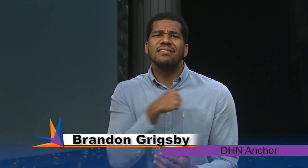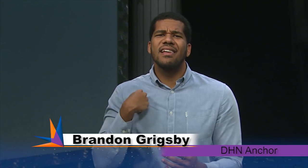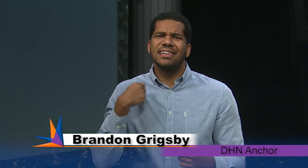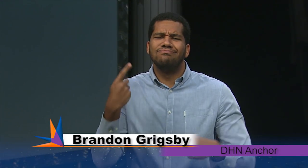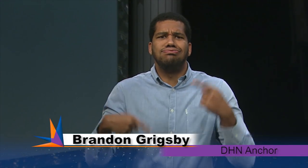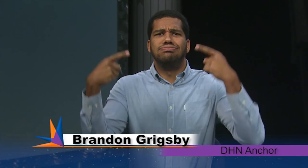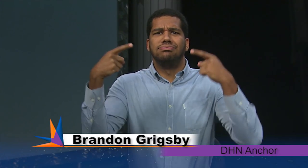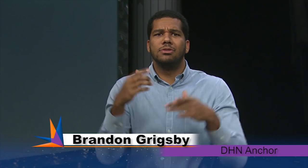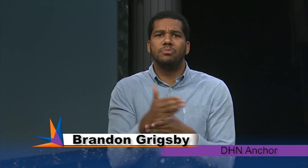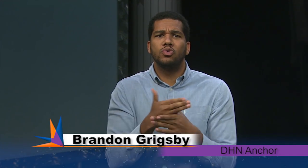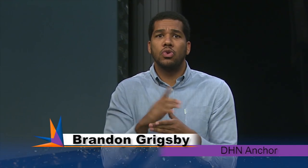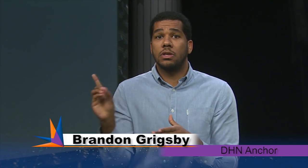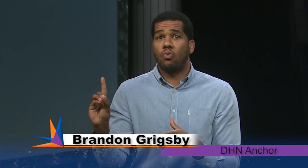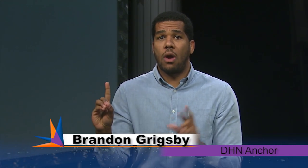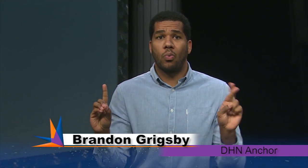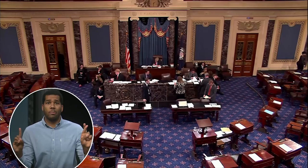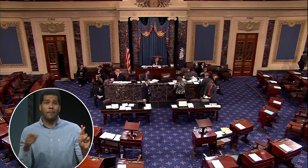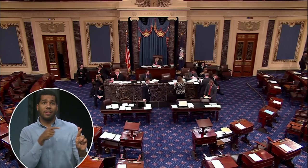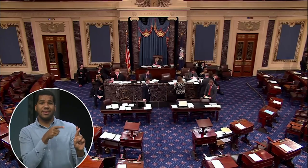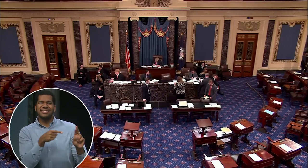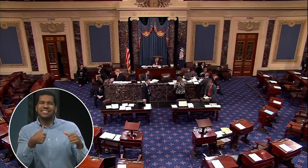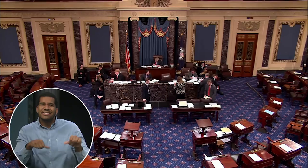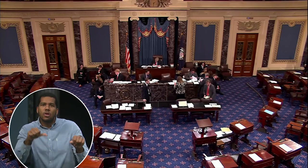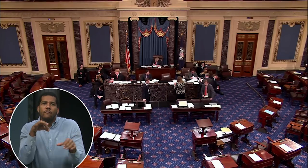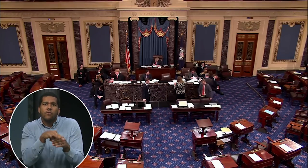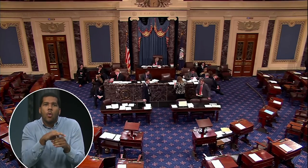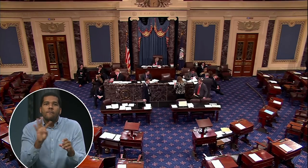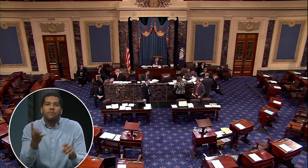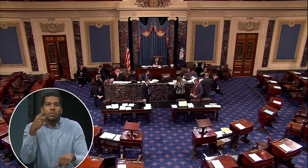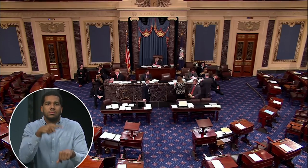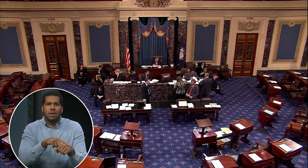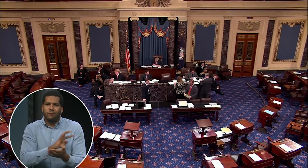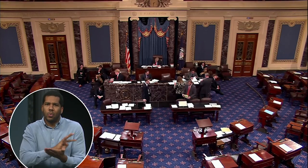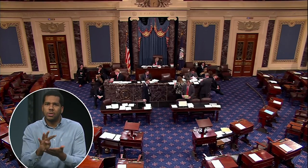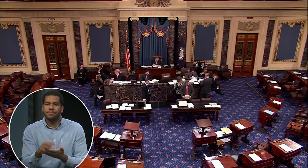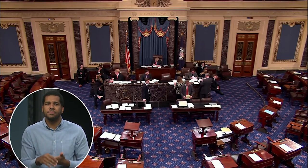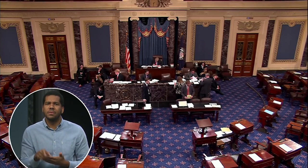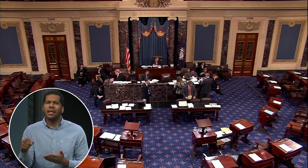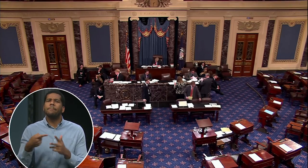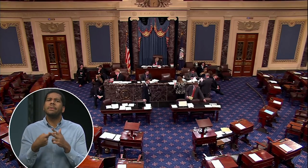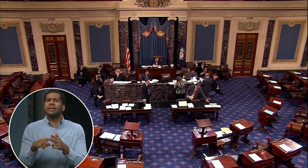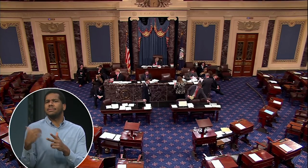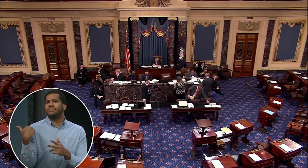A standoff in the senate continues. On Monday, Republicans voted – for the fourth time in four weeks –